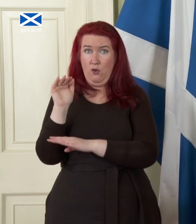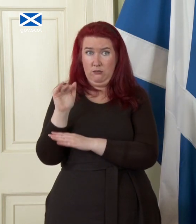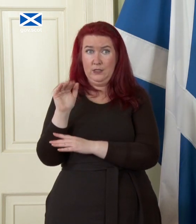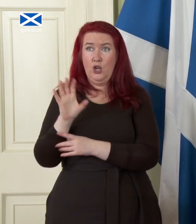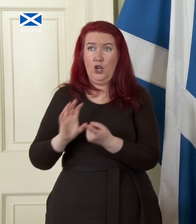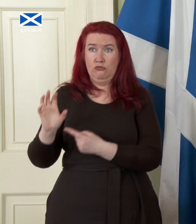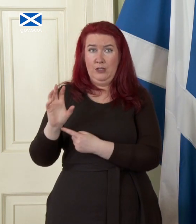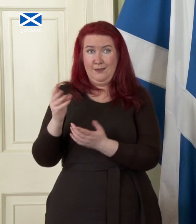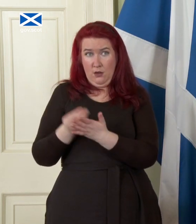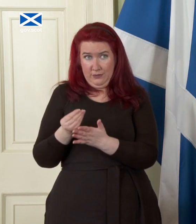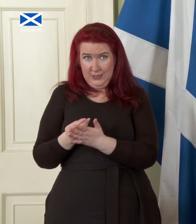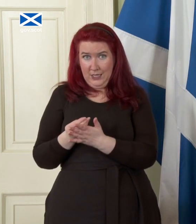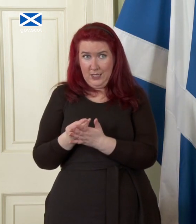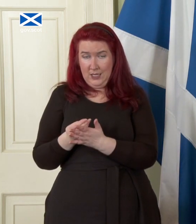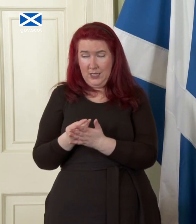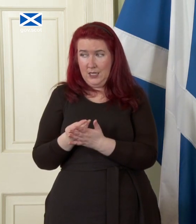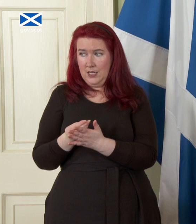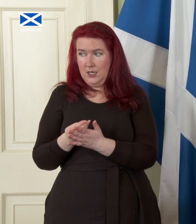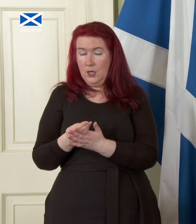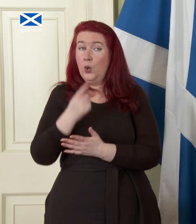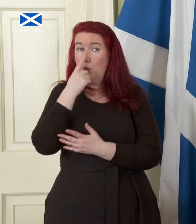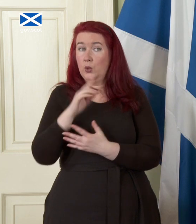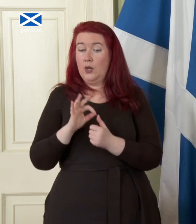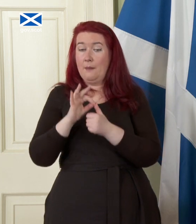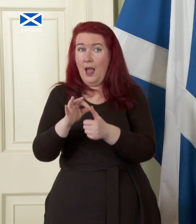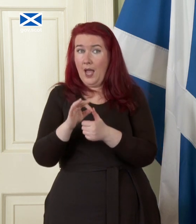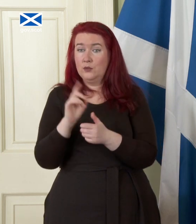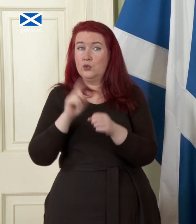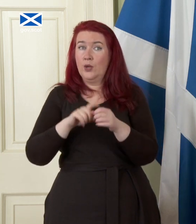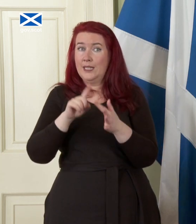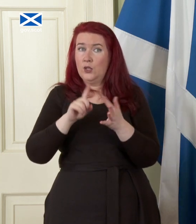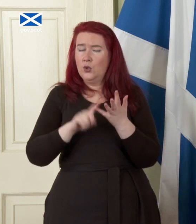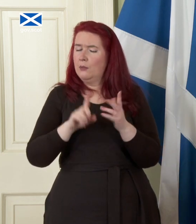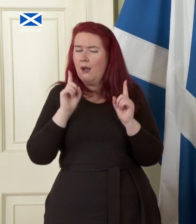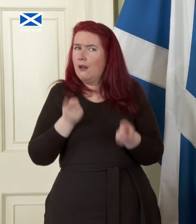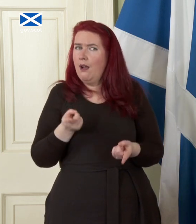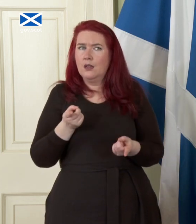currency it wouldn't be it might be able to apply to join the EU but it wouldn't to formally join